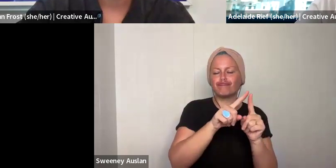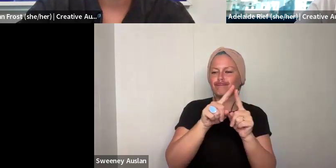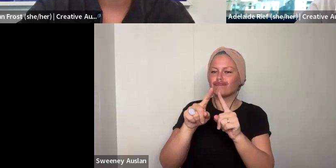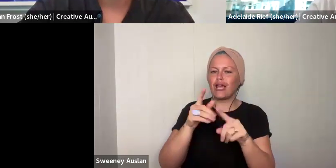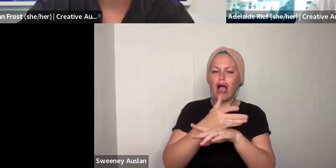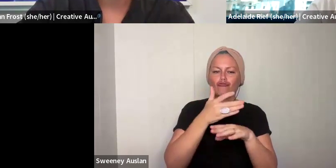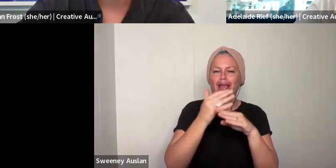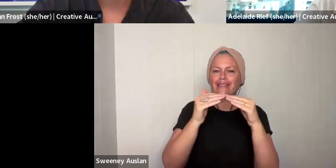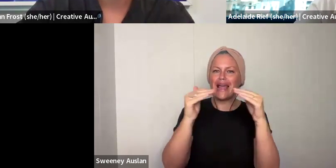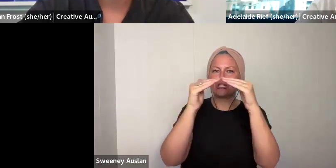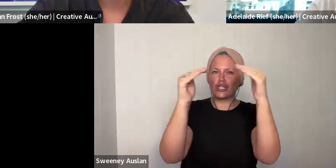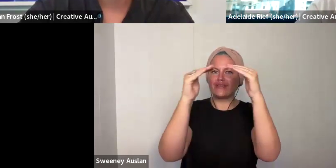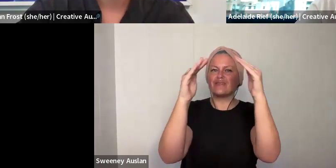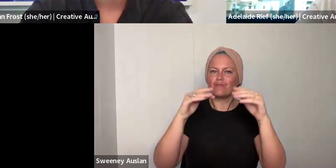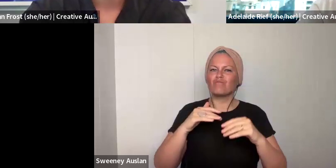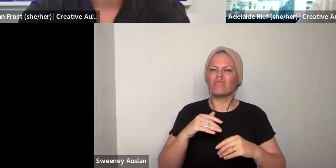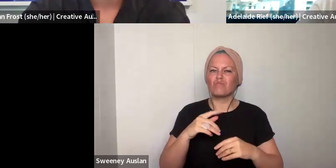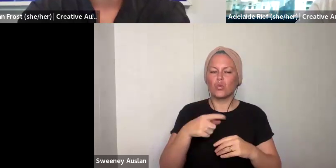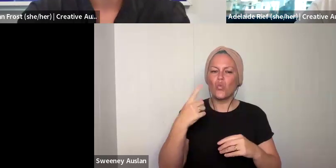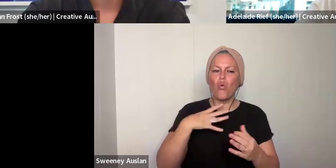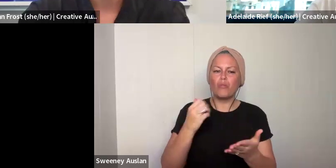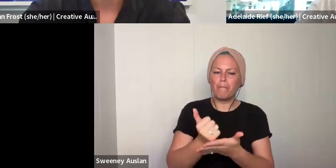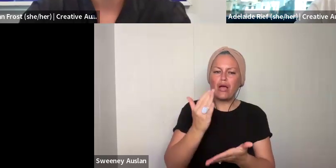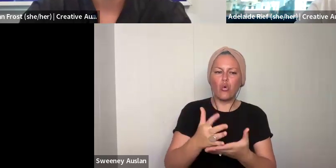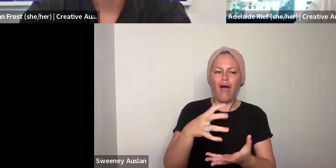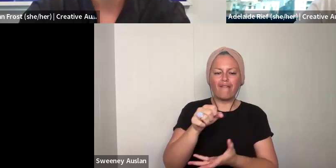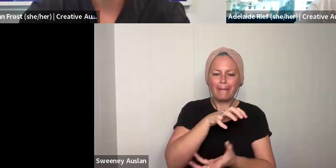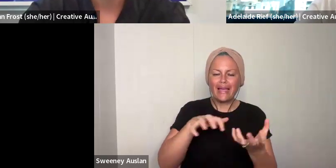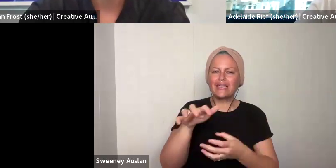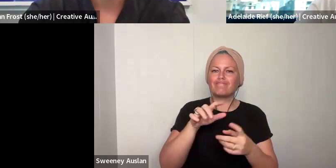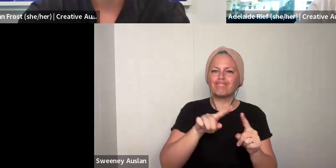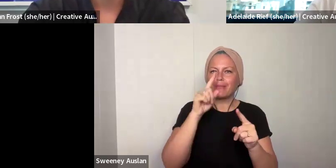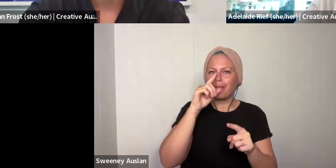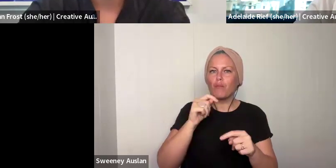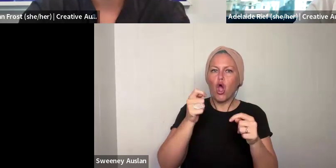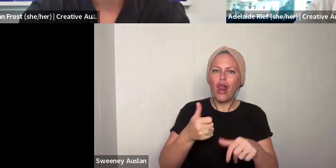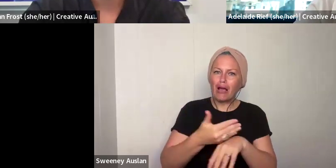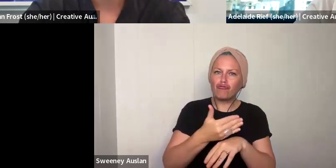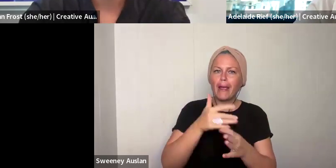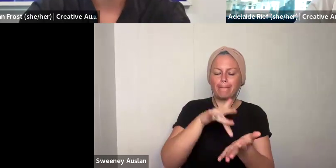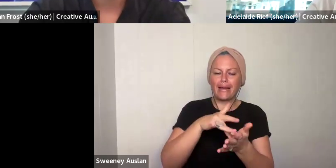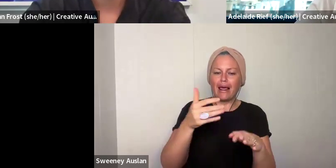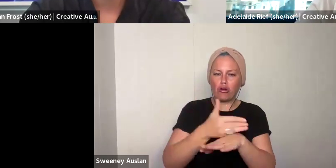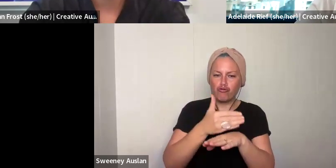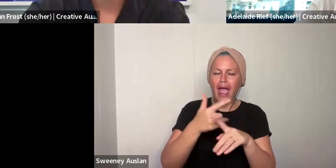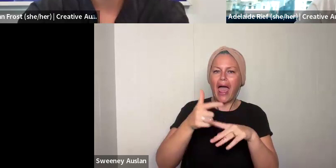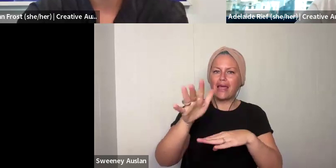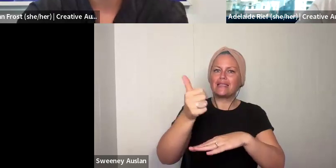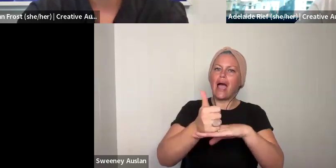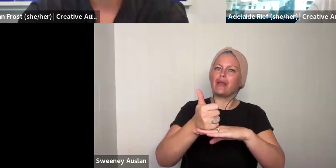across career stages. We will be trying to ensure that there is a